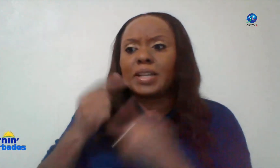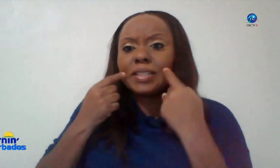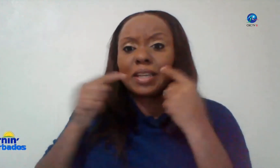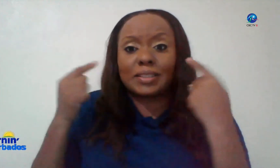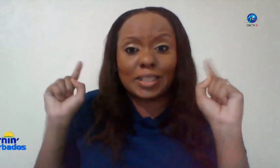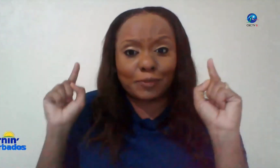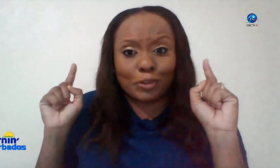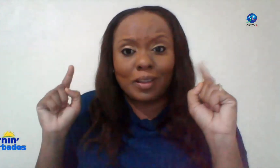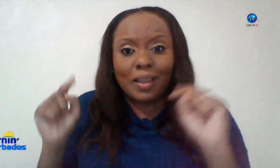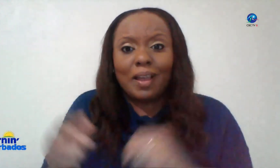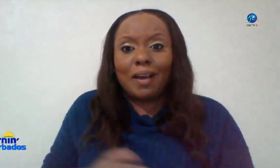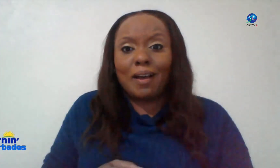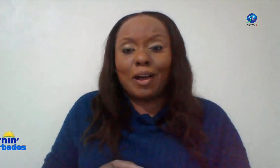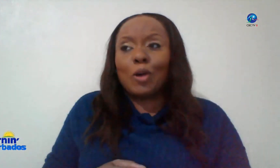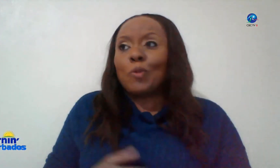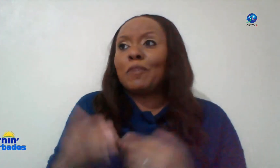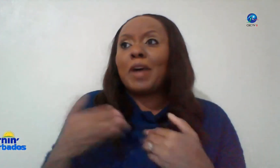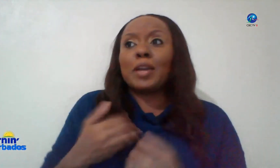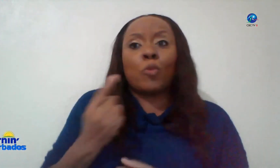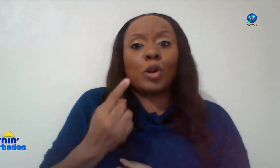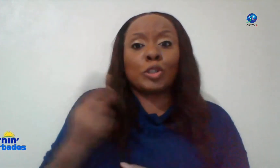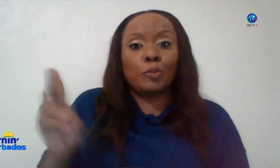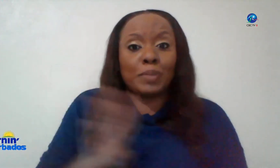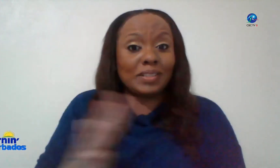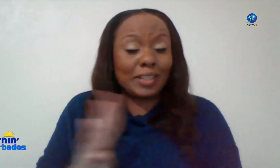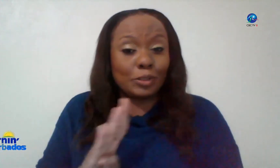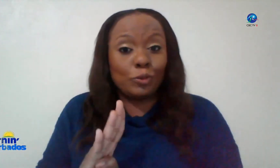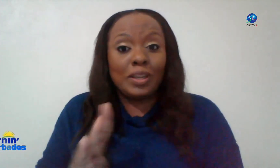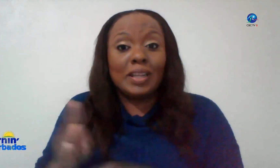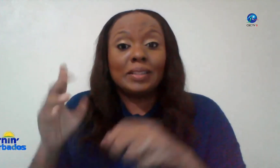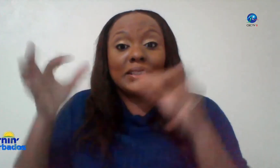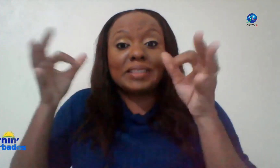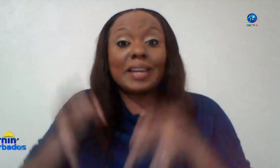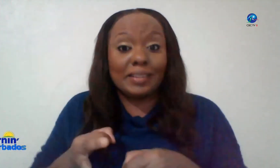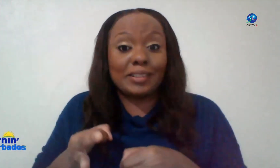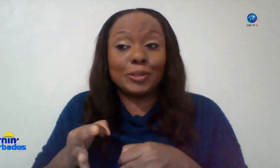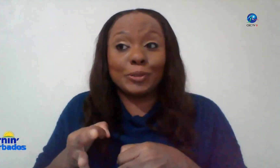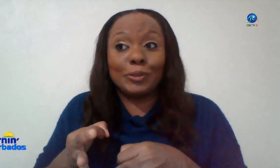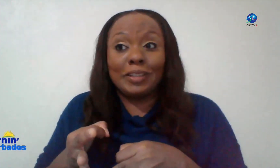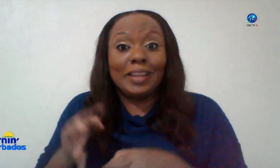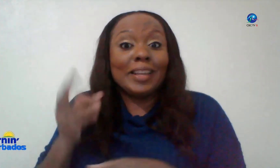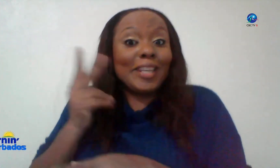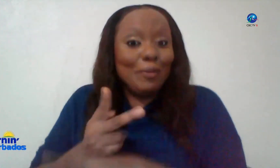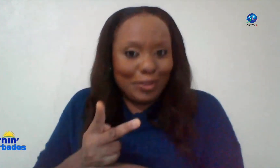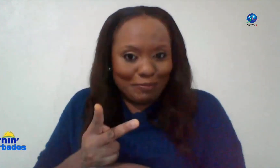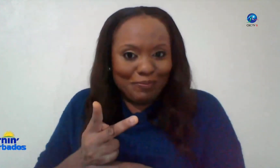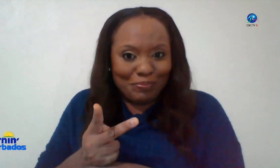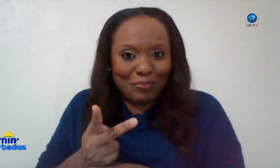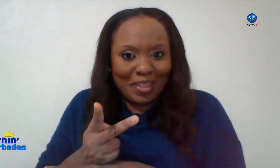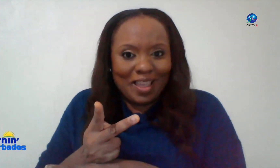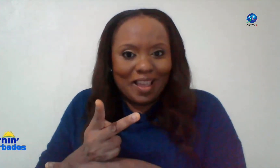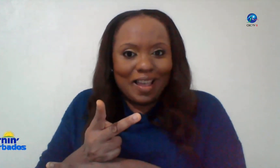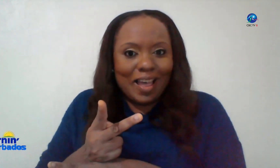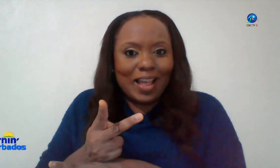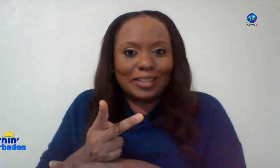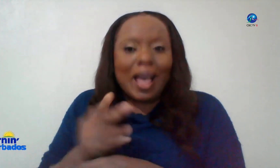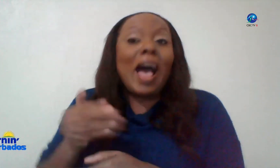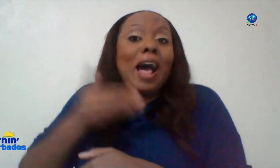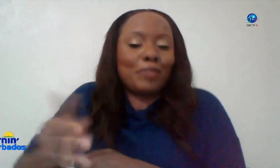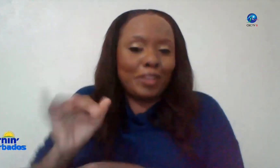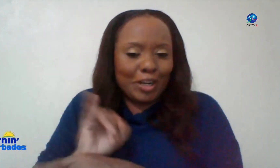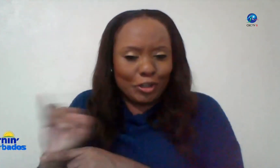it's been really successful uh we've had one or two businesses who decided to keep them as after